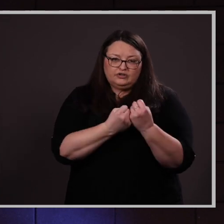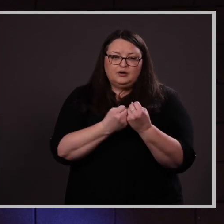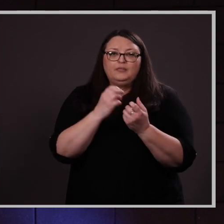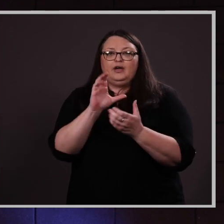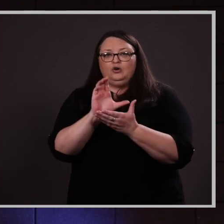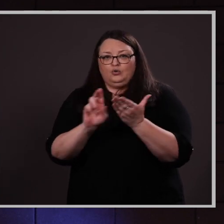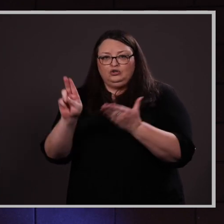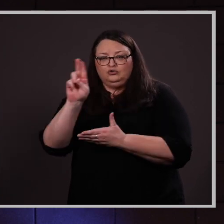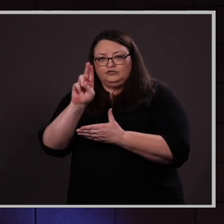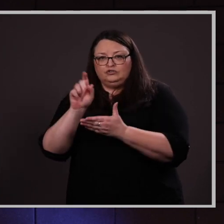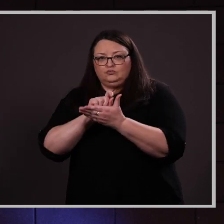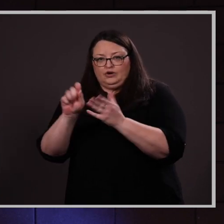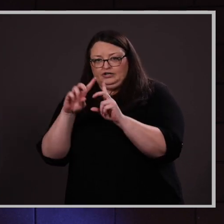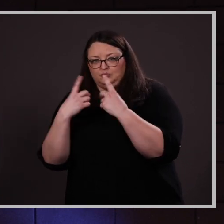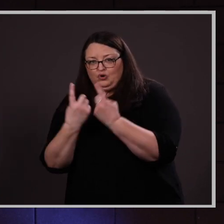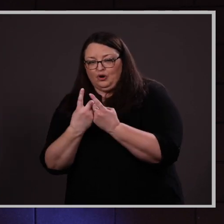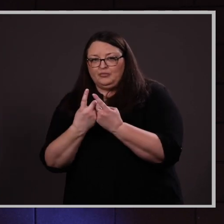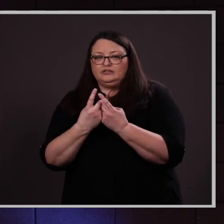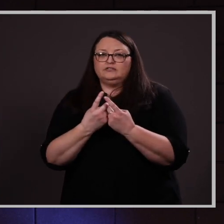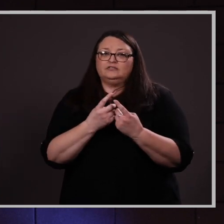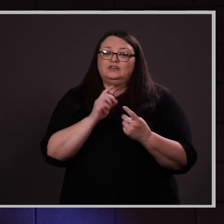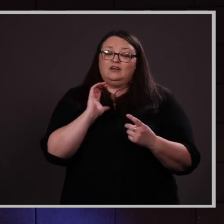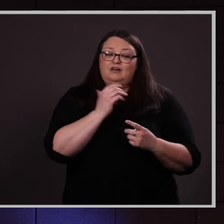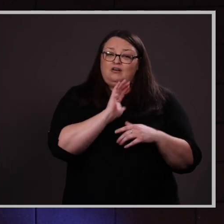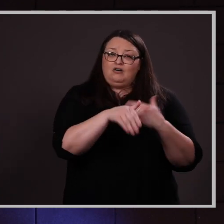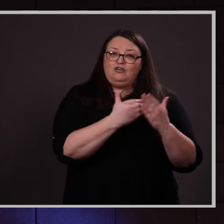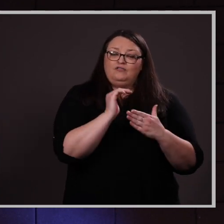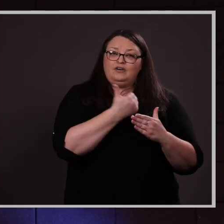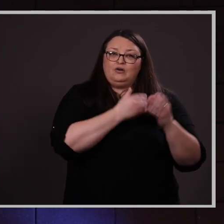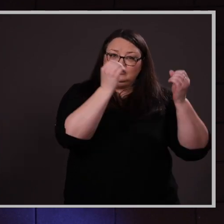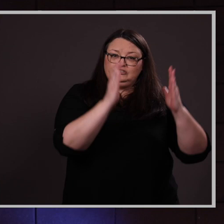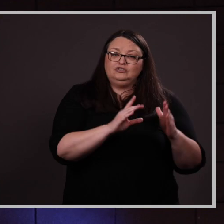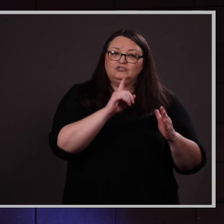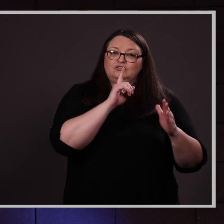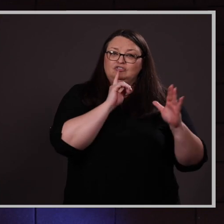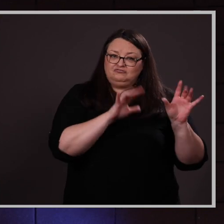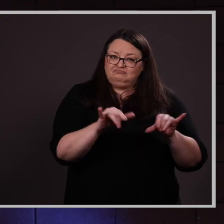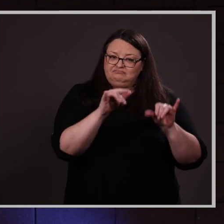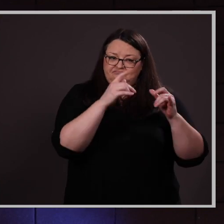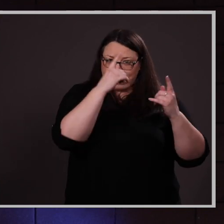Writer’s Workshop faculty are unanimous in stating that we will hear more from Aury